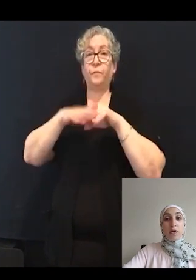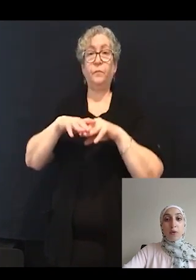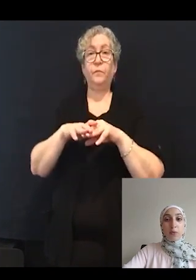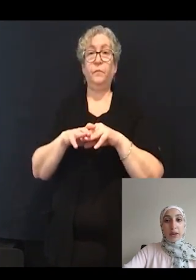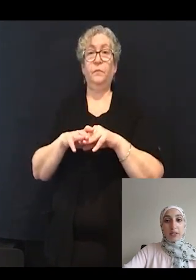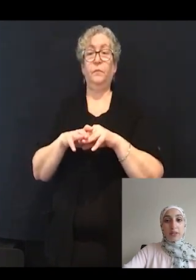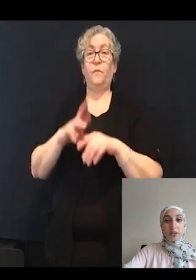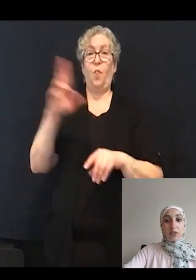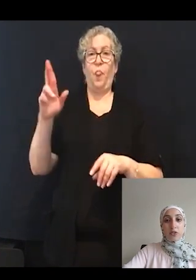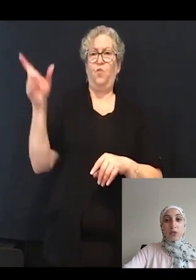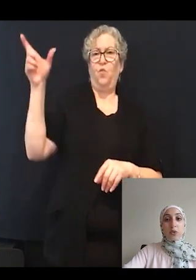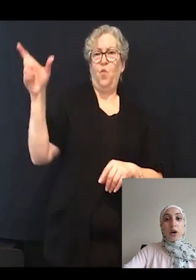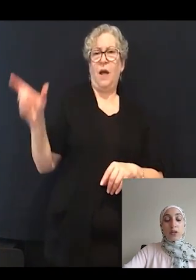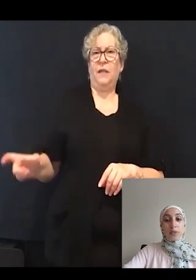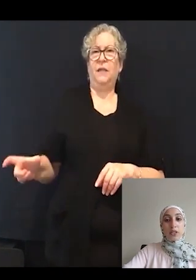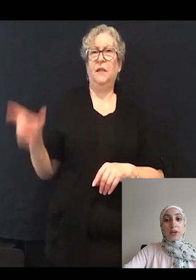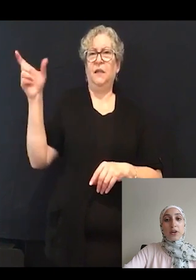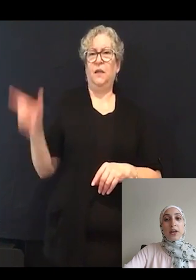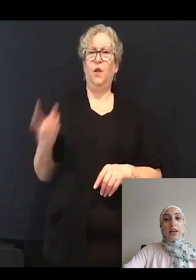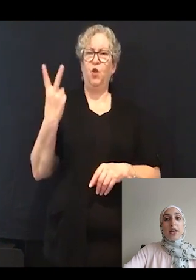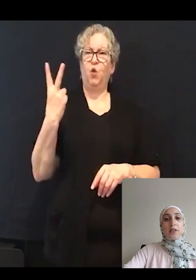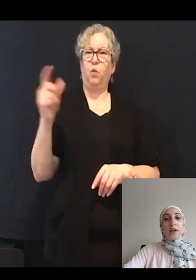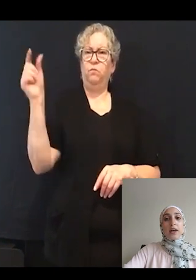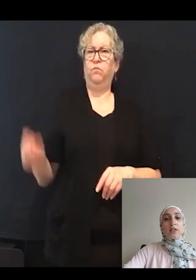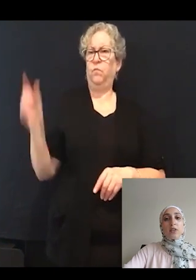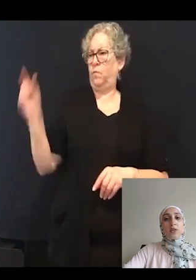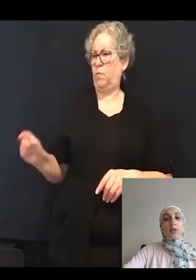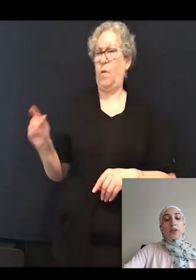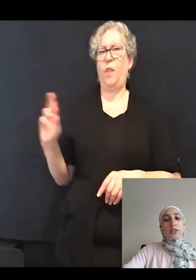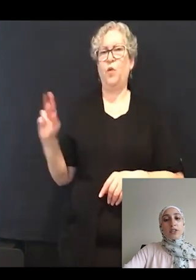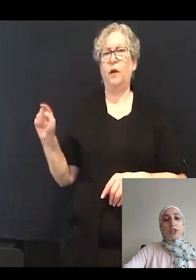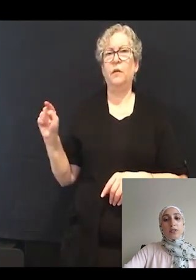these two columns here, that there isn't a shift in the mean.